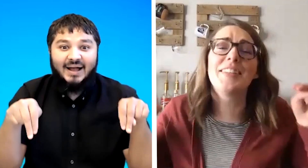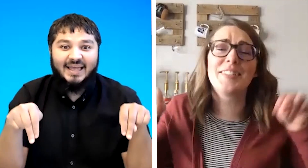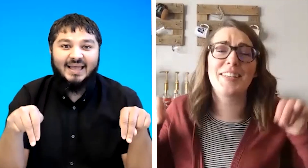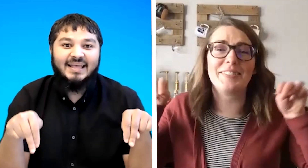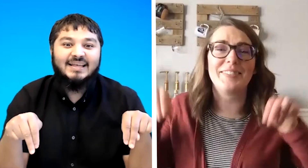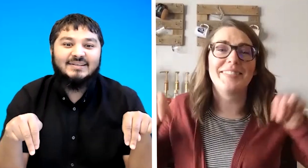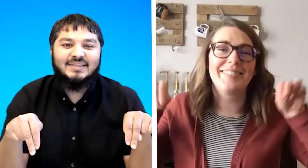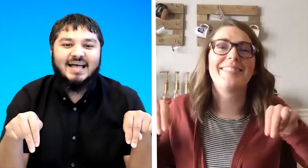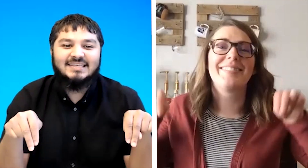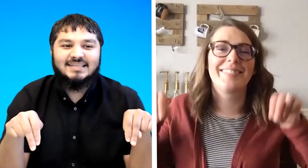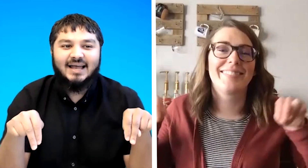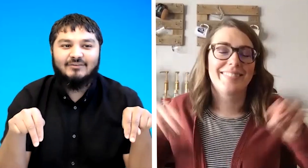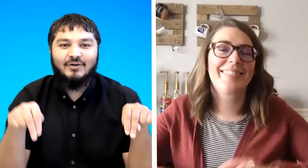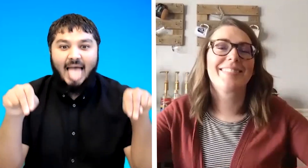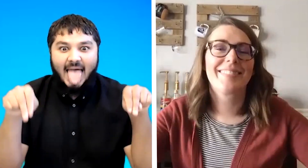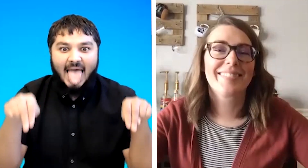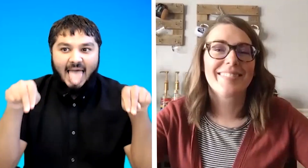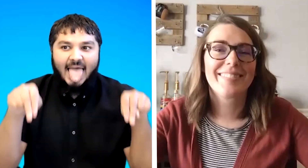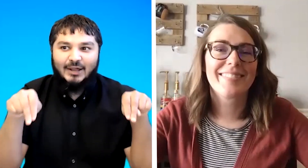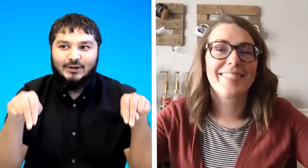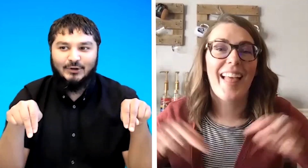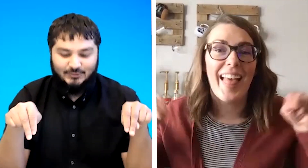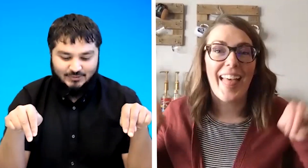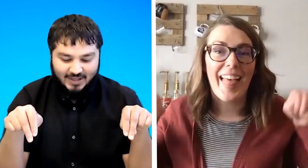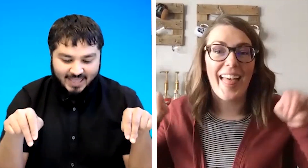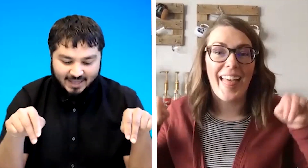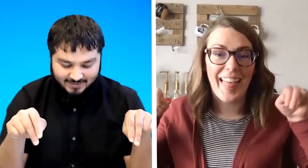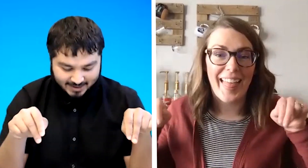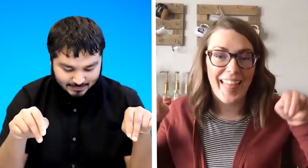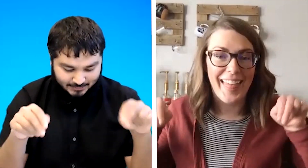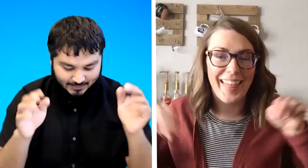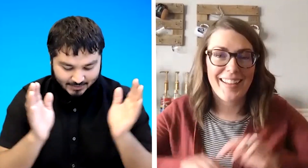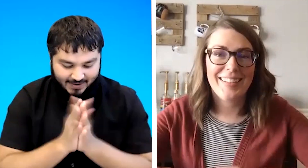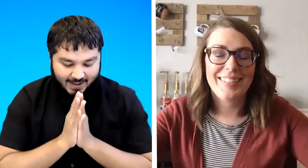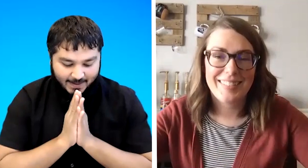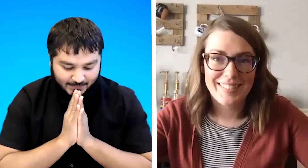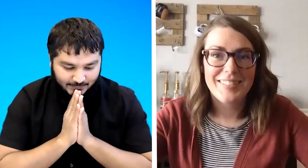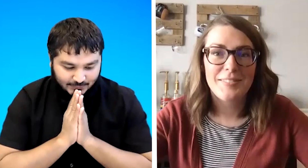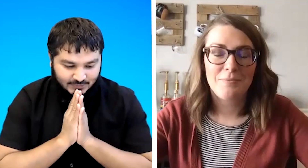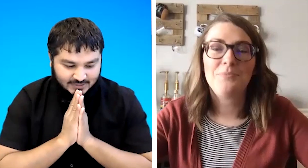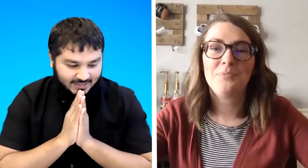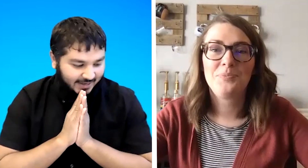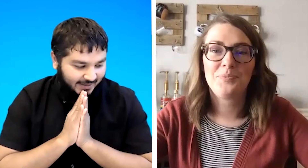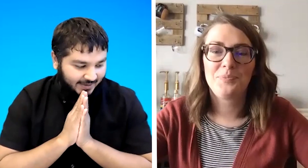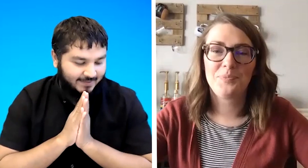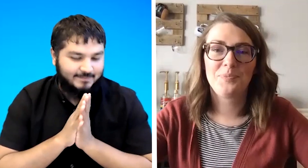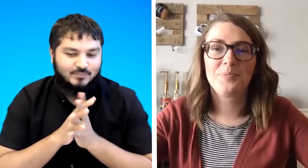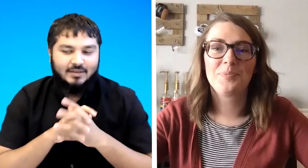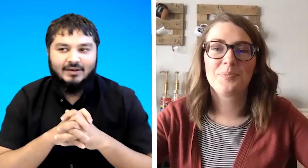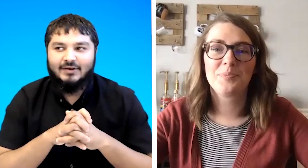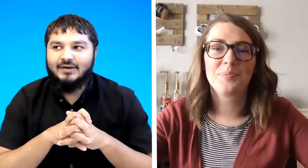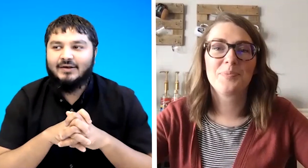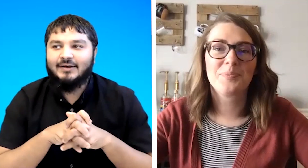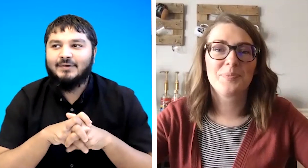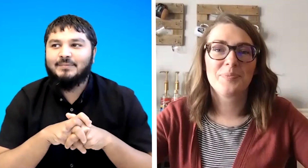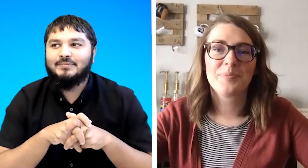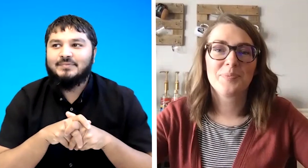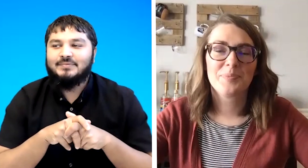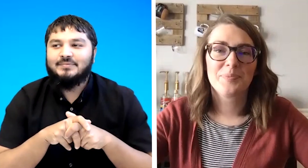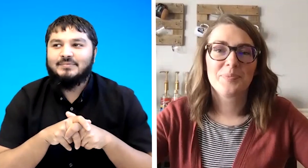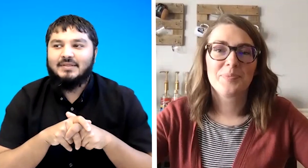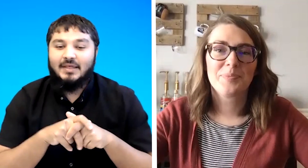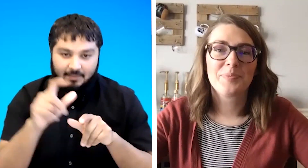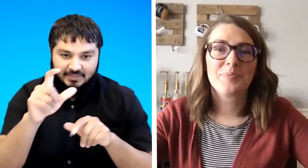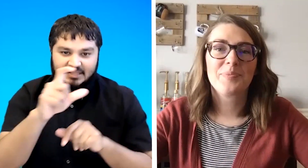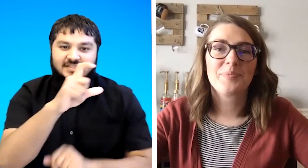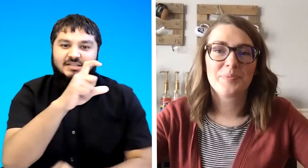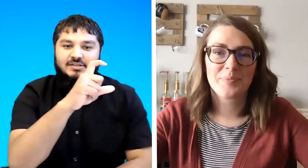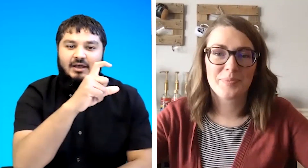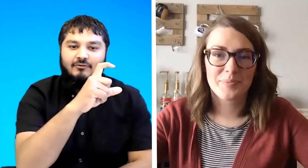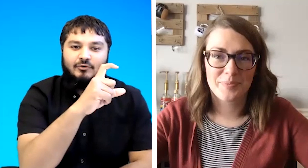good so that's a sign for dog so i have a dog all right i'm going to sign um this is the sign for